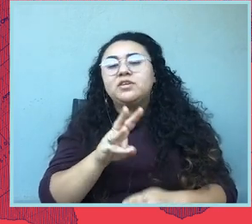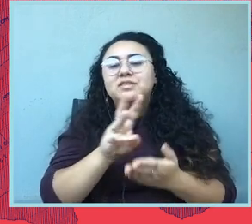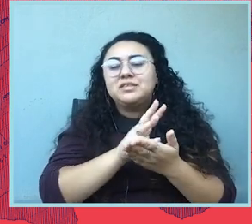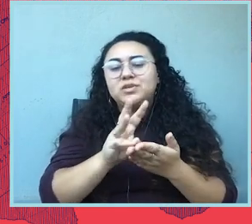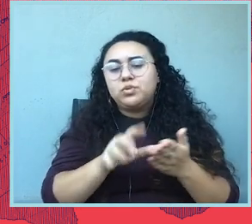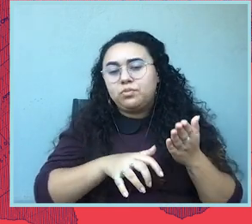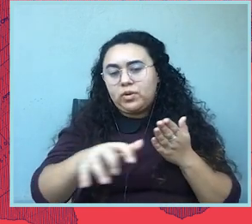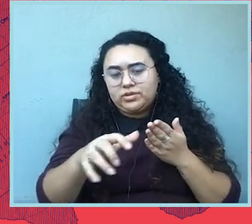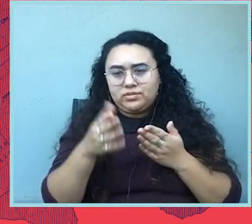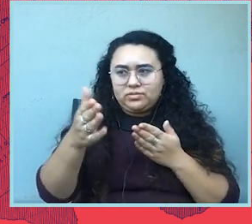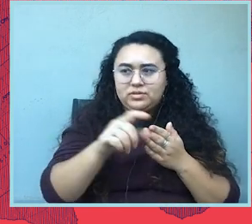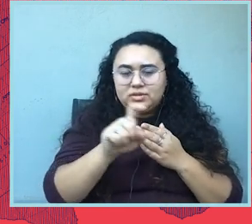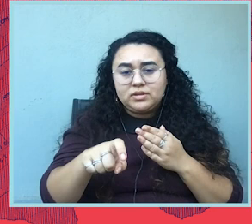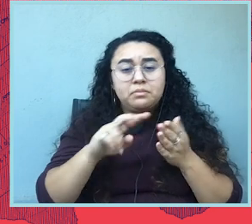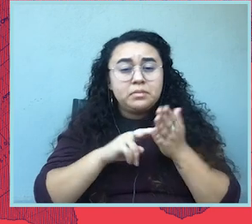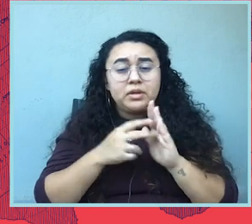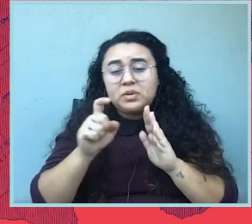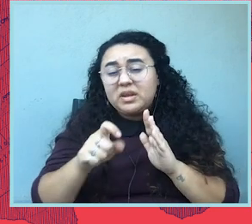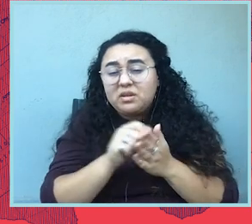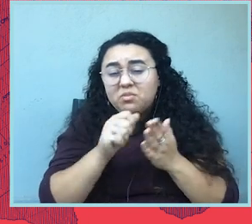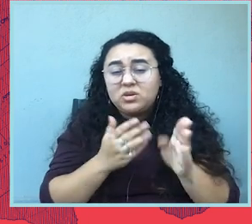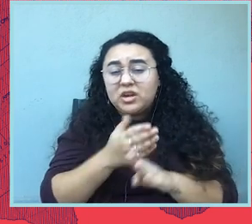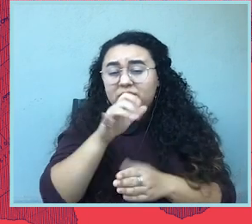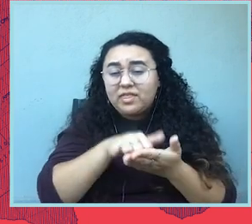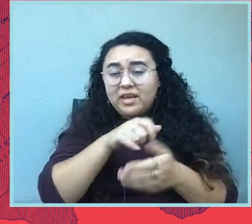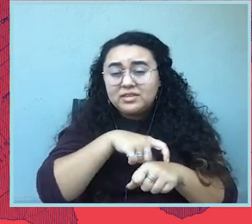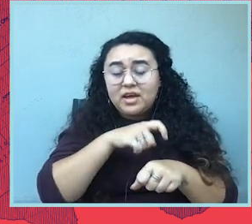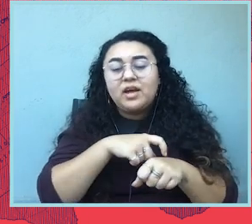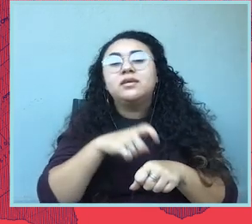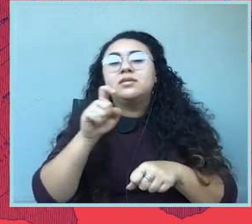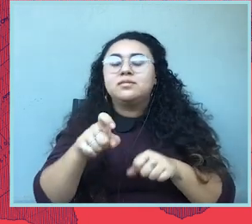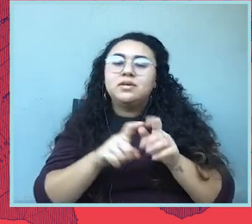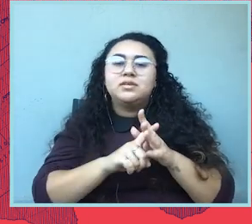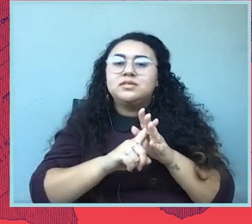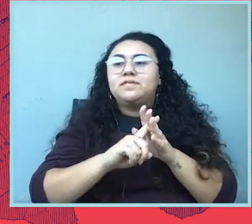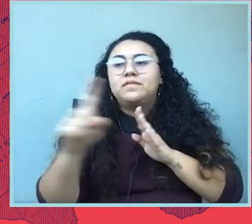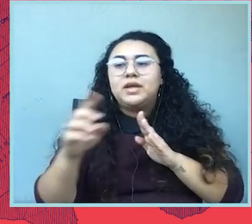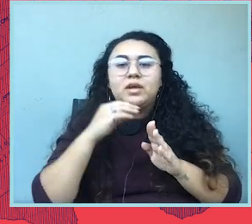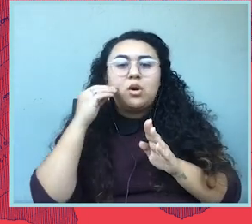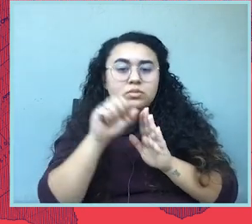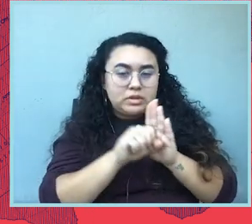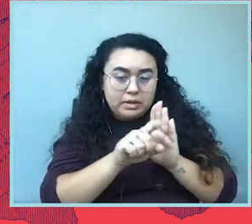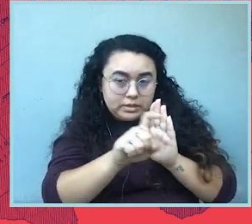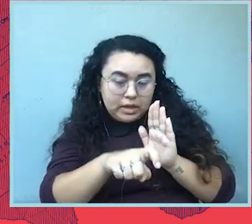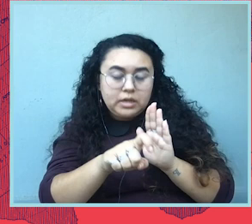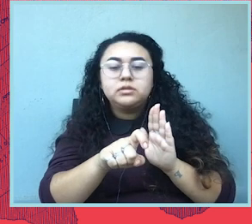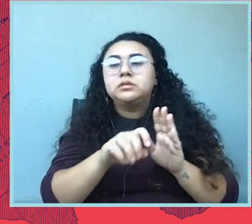And so that means if you need an abortion after that point in time, you must flee your home state and go to another state to get care.